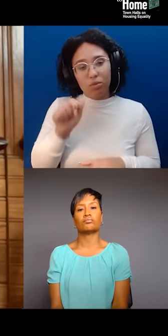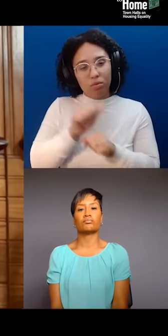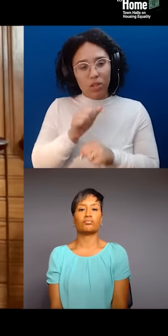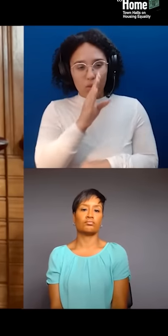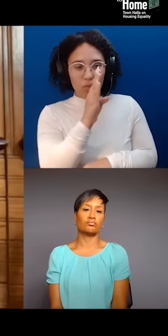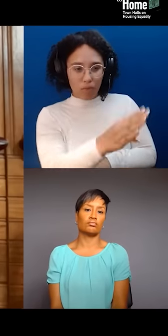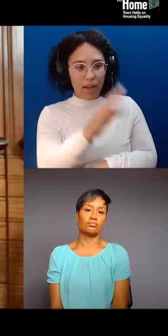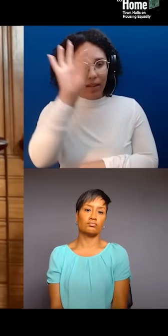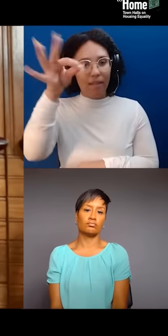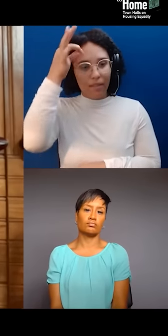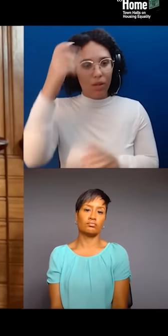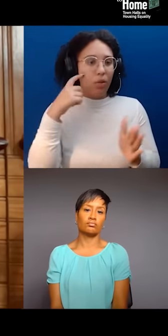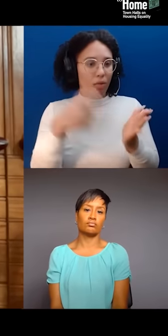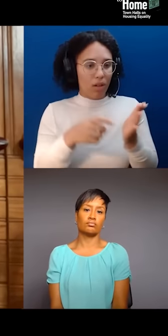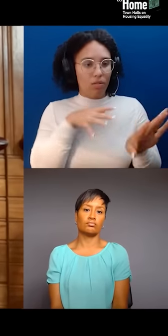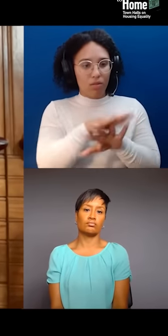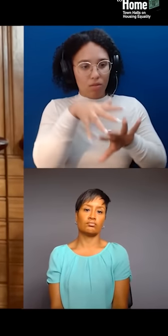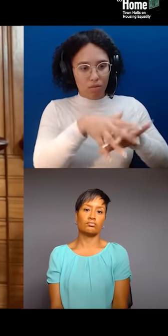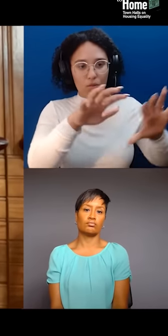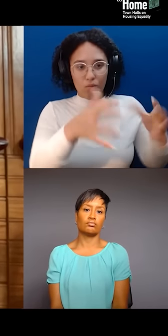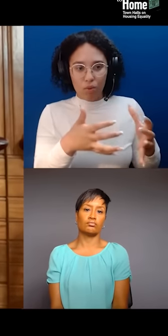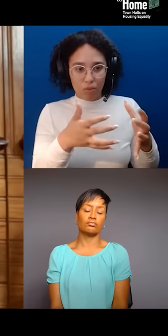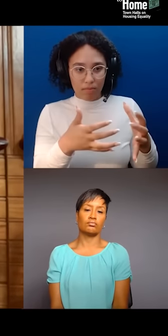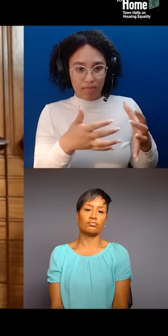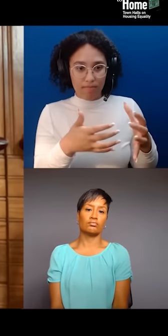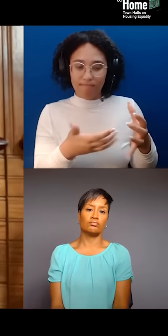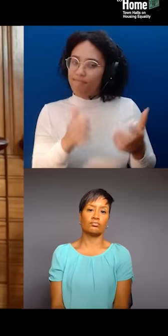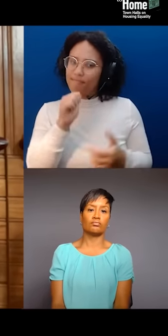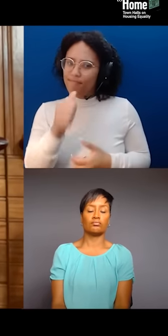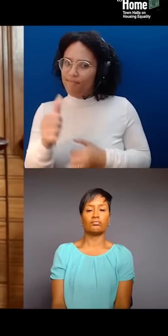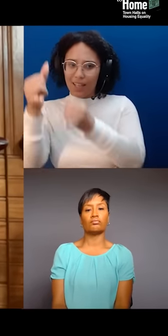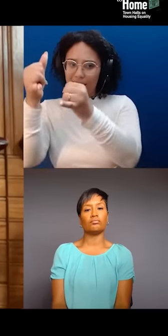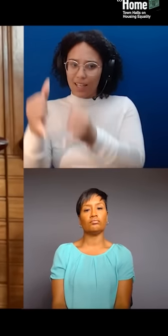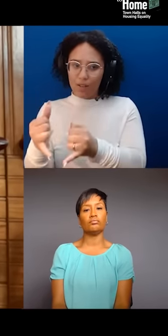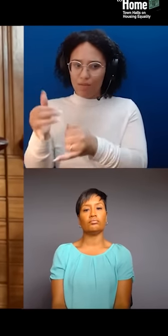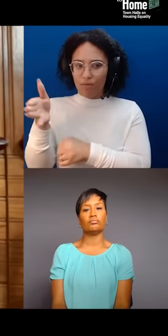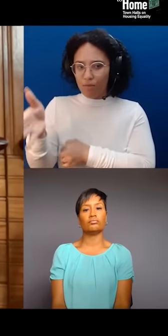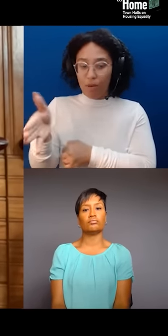No individual unless they're authorized by the tribe, can represent the tribe.